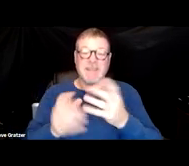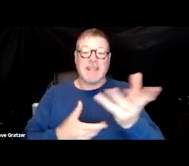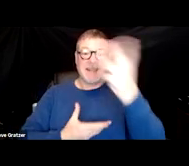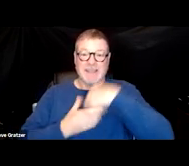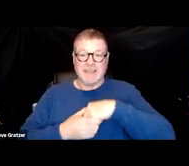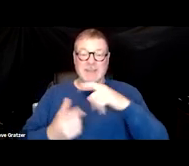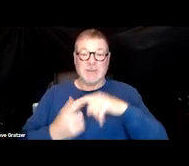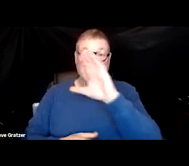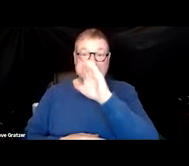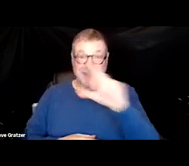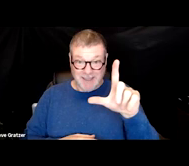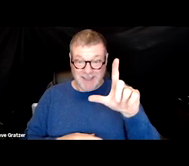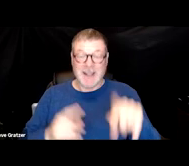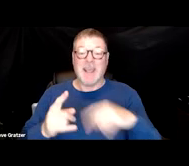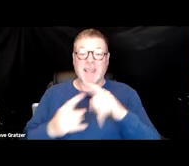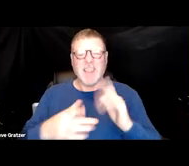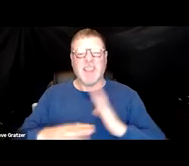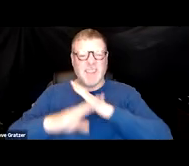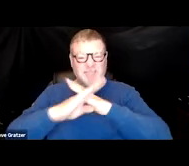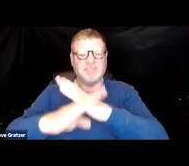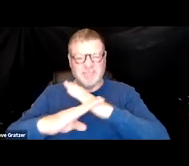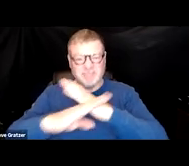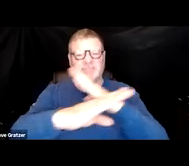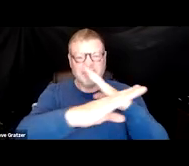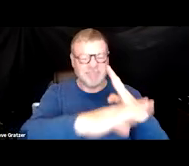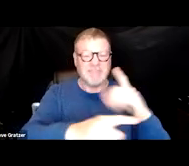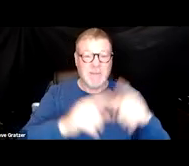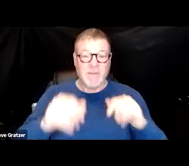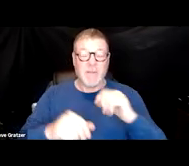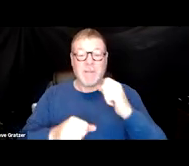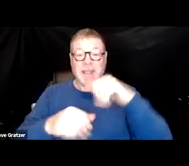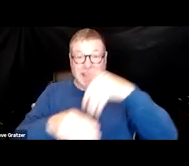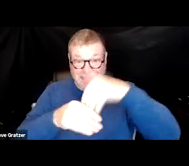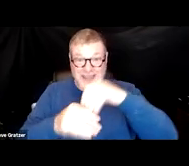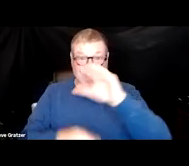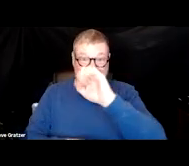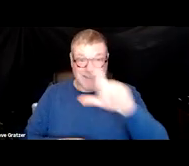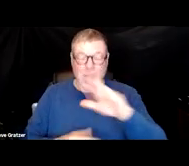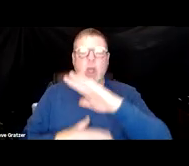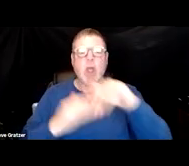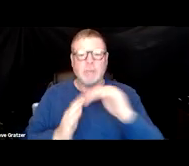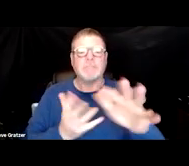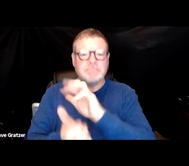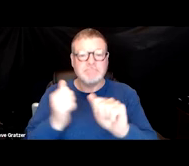and by interfering with some of the protected mechanisms within the cell, all of this damage occurs.